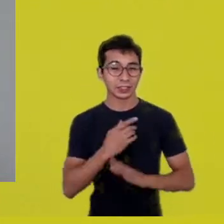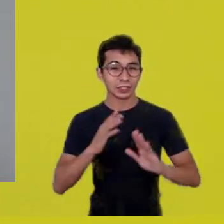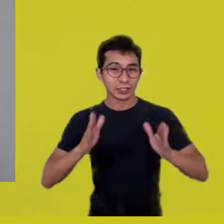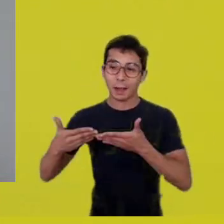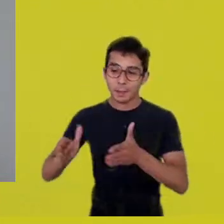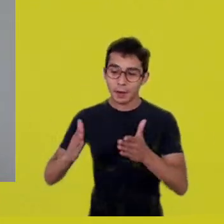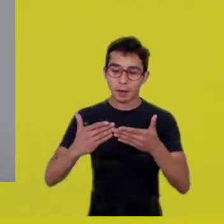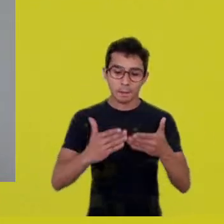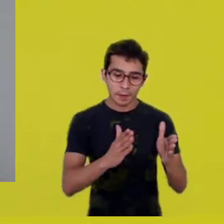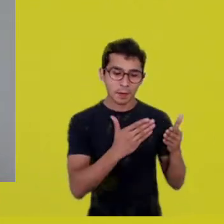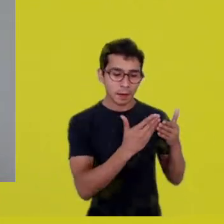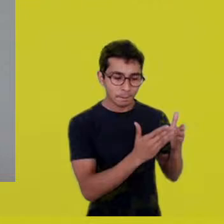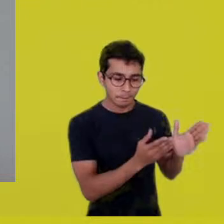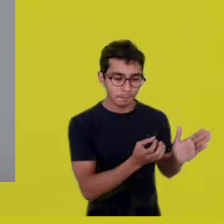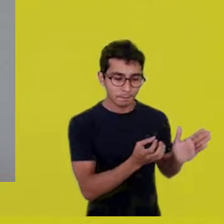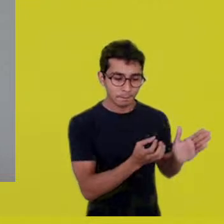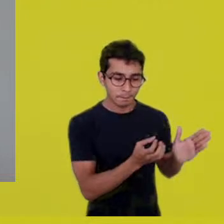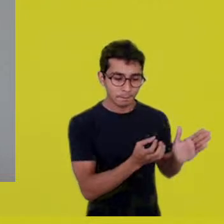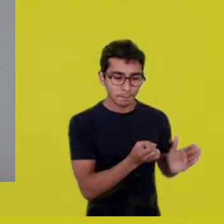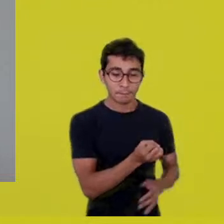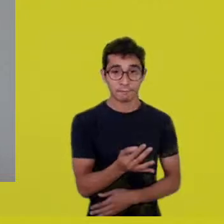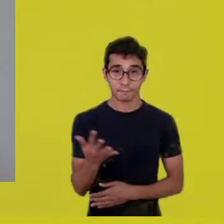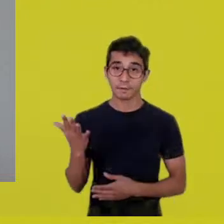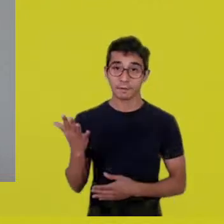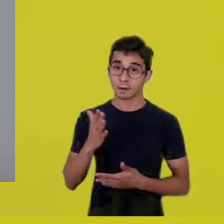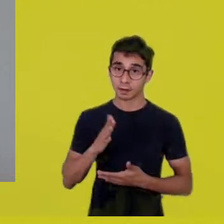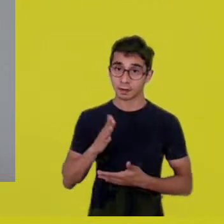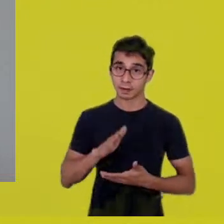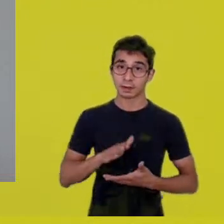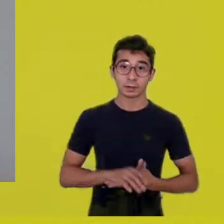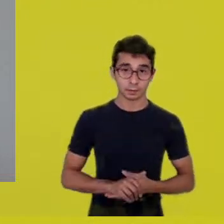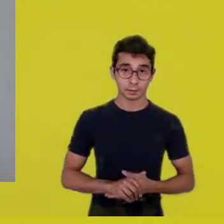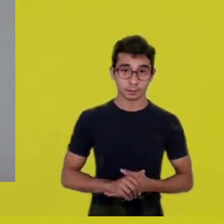These yards are a search, a gathering